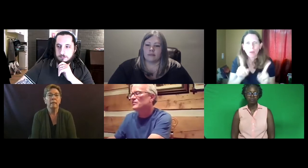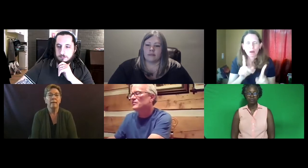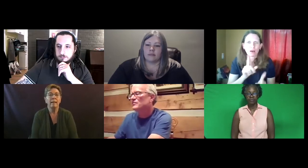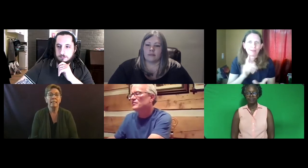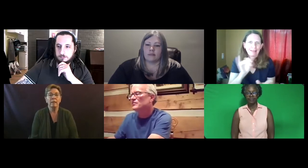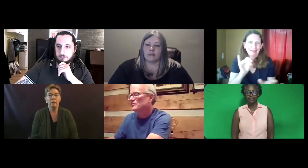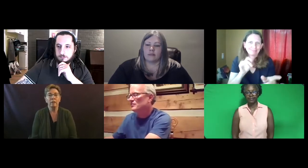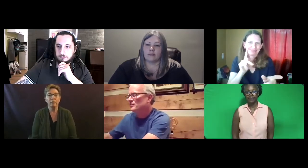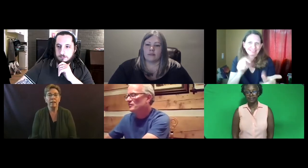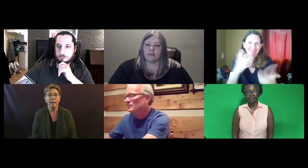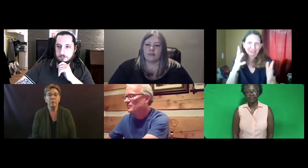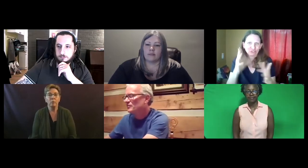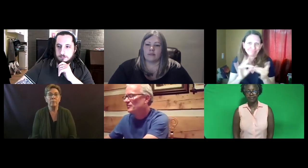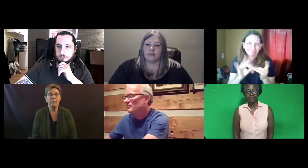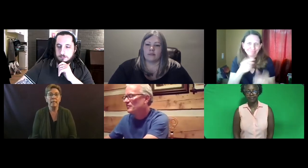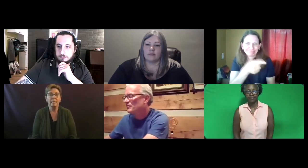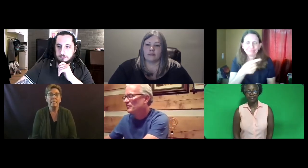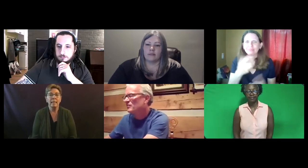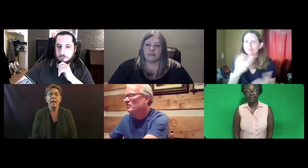And that's how they could verify that through a PDIC.